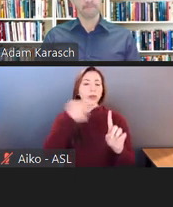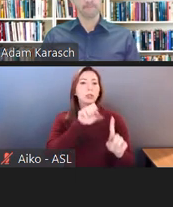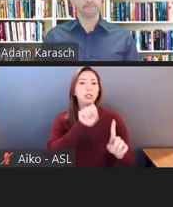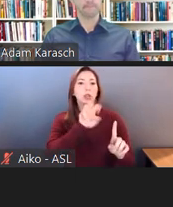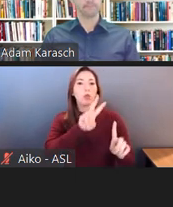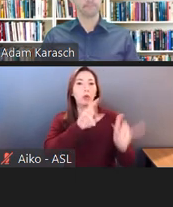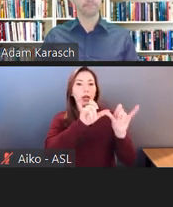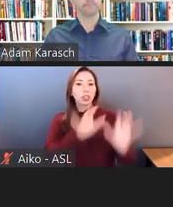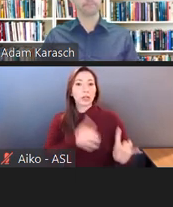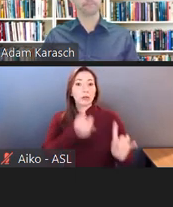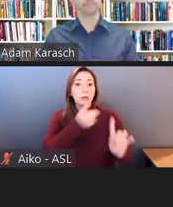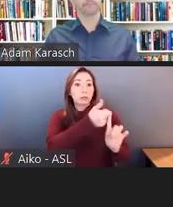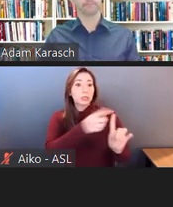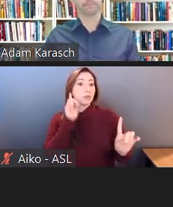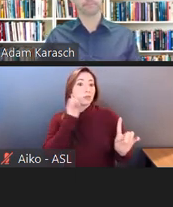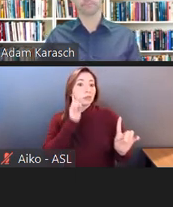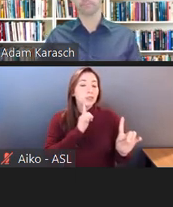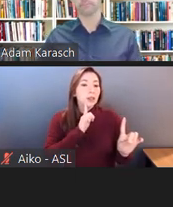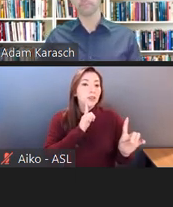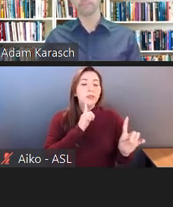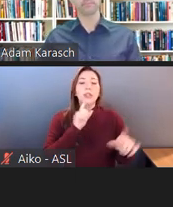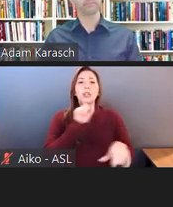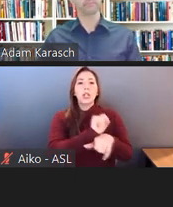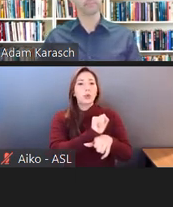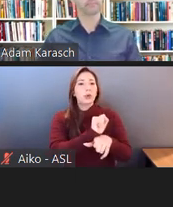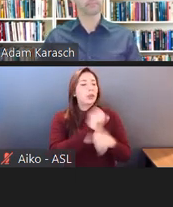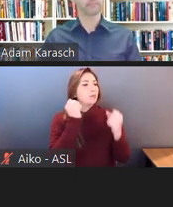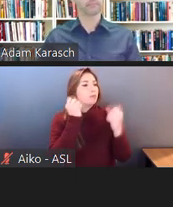and he worked many years for the company.